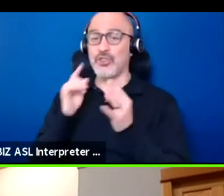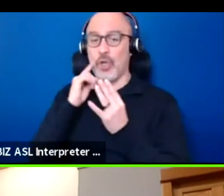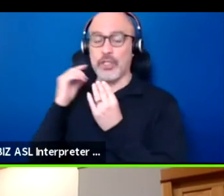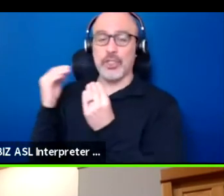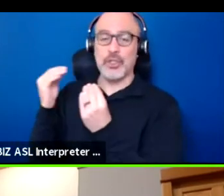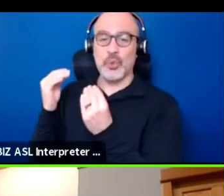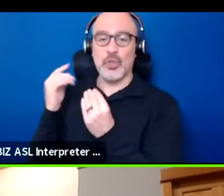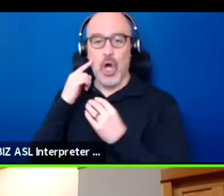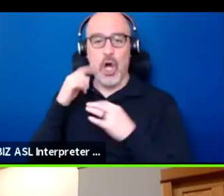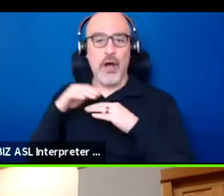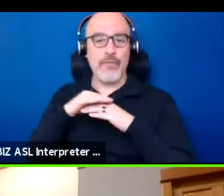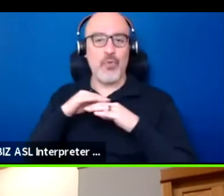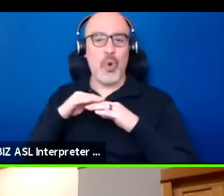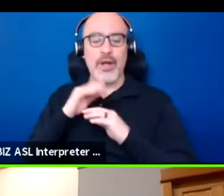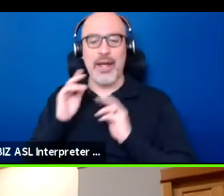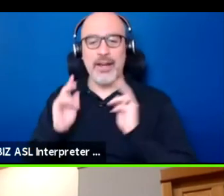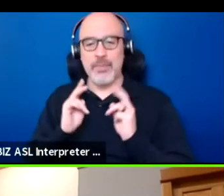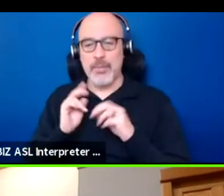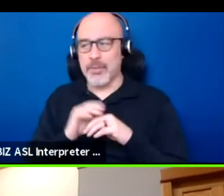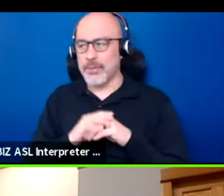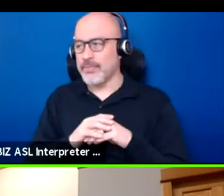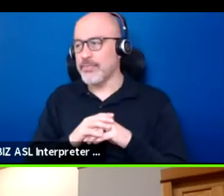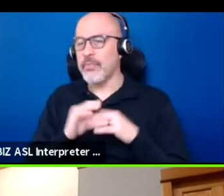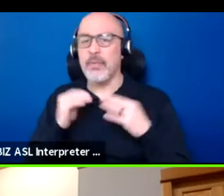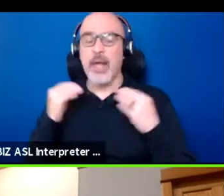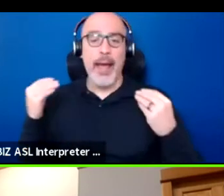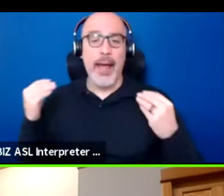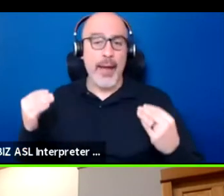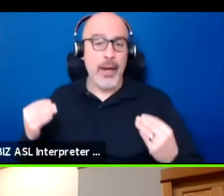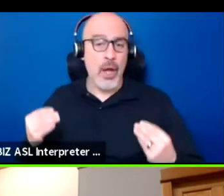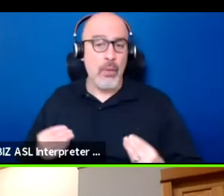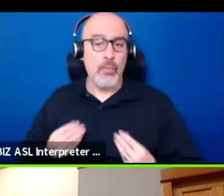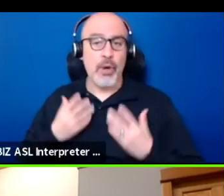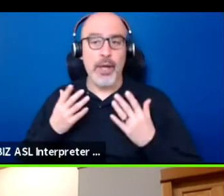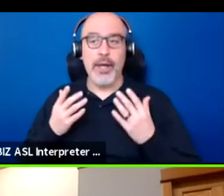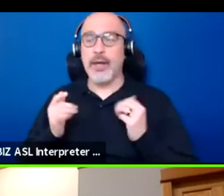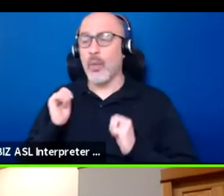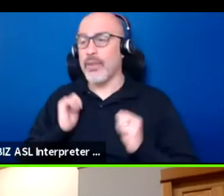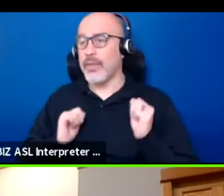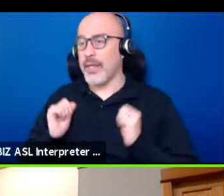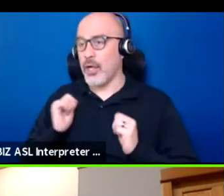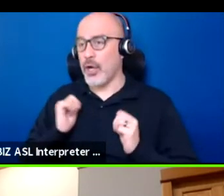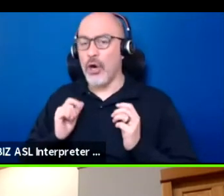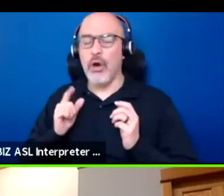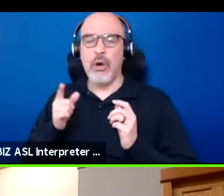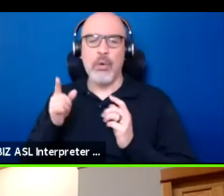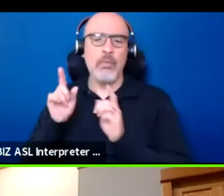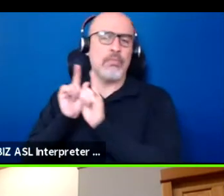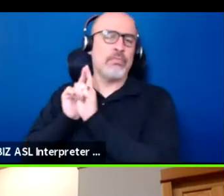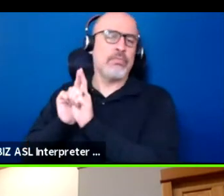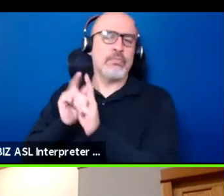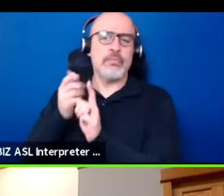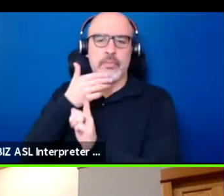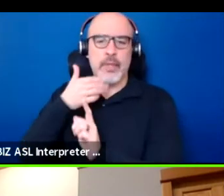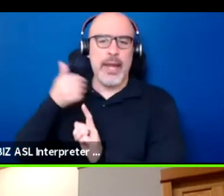and bring it alive through theater. I've been mentored by an elder who said, yeah,